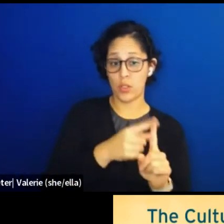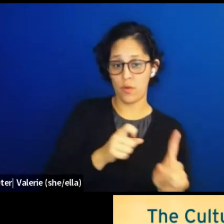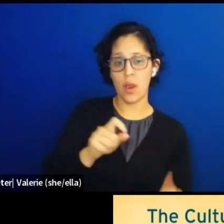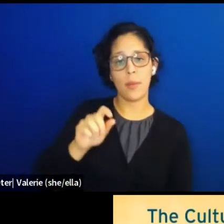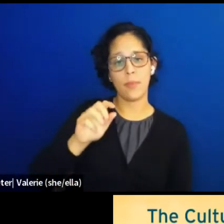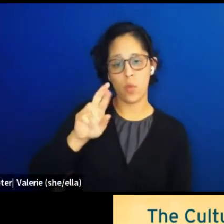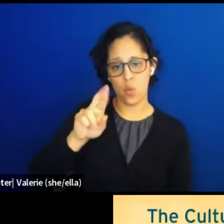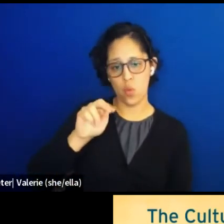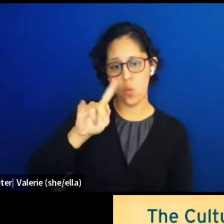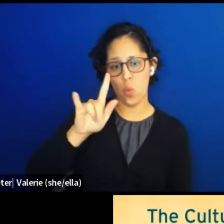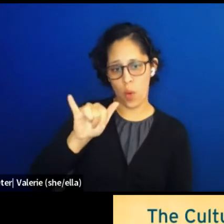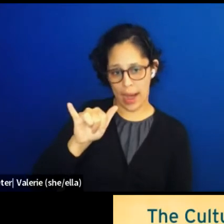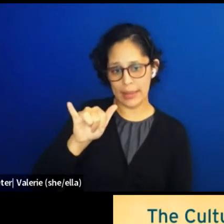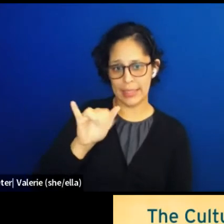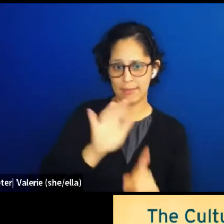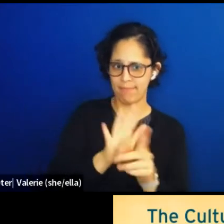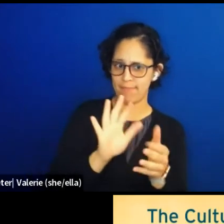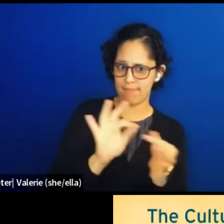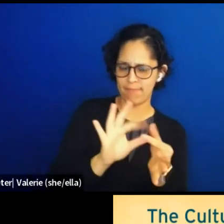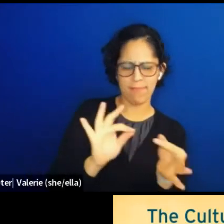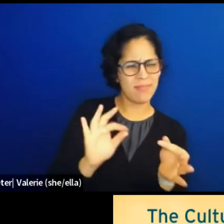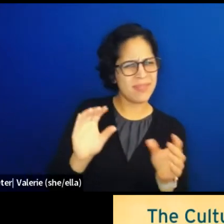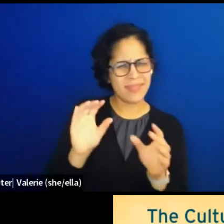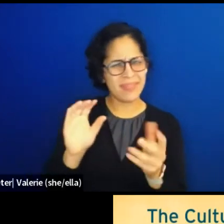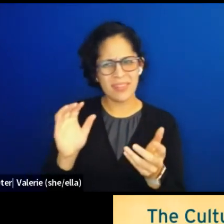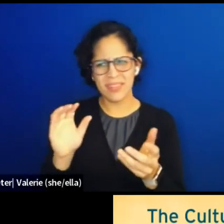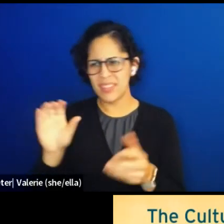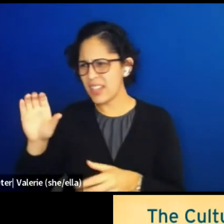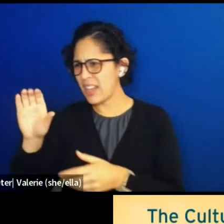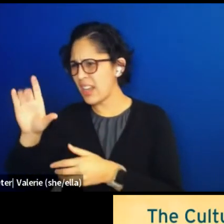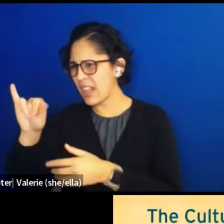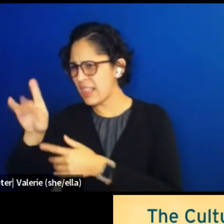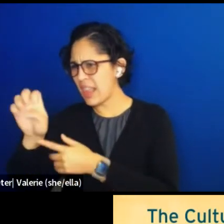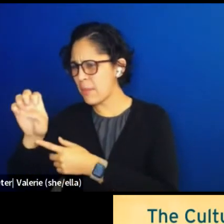"There is no climate action without indigenous people."